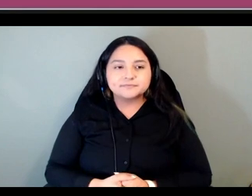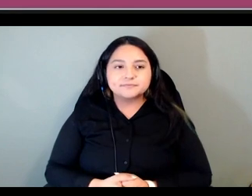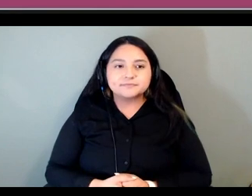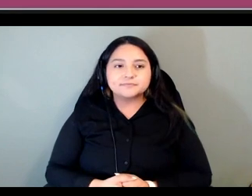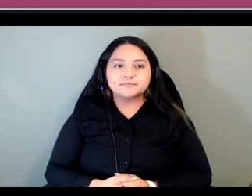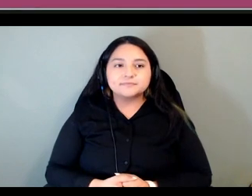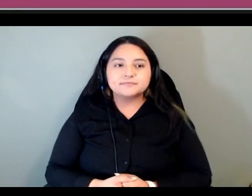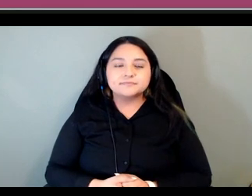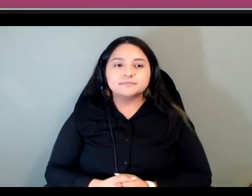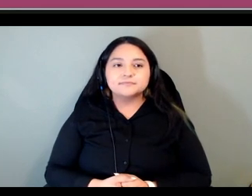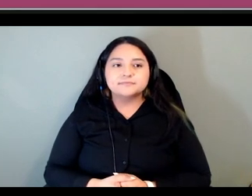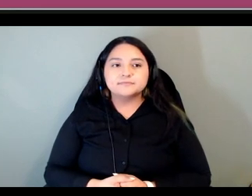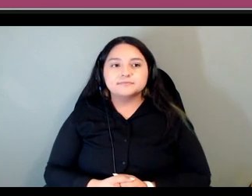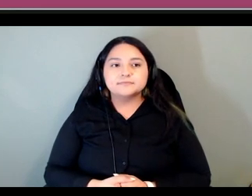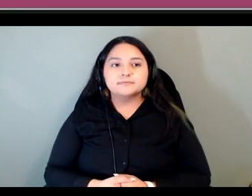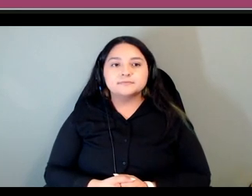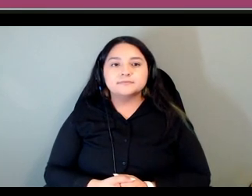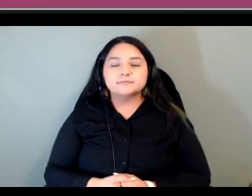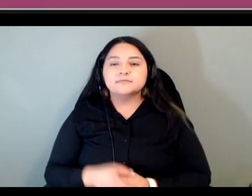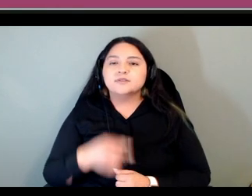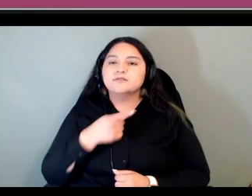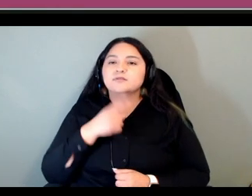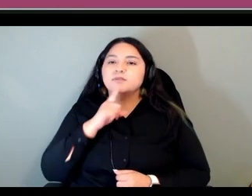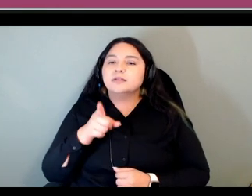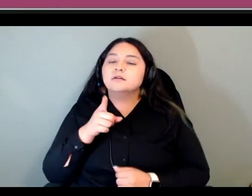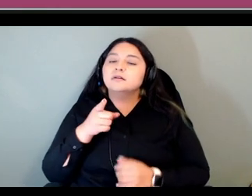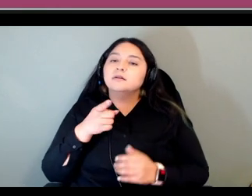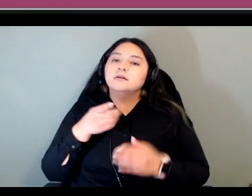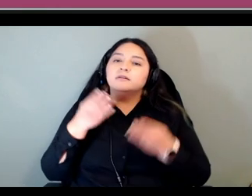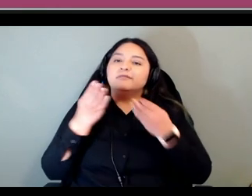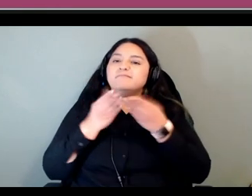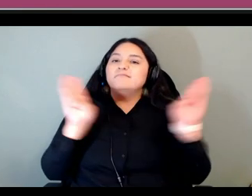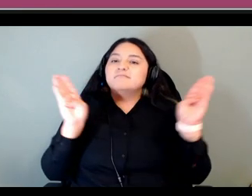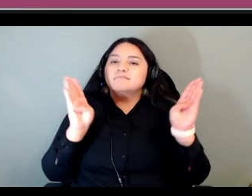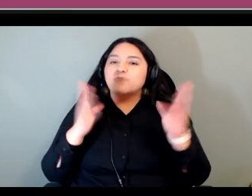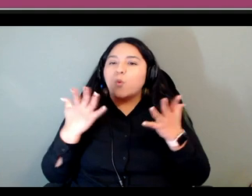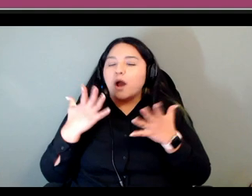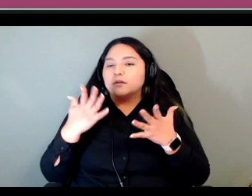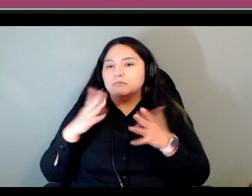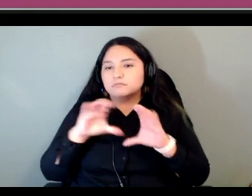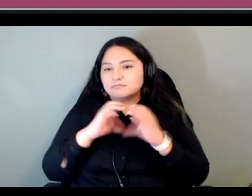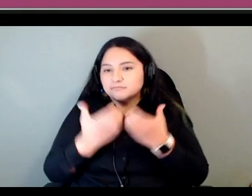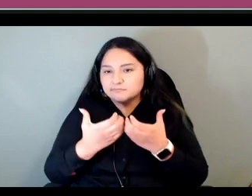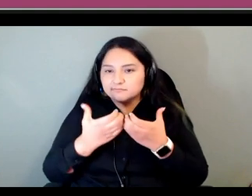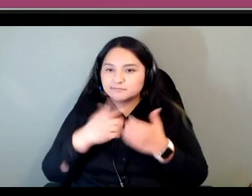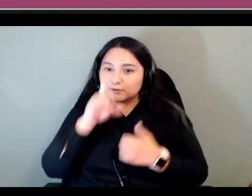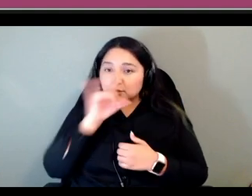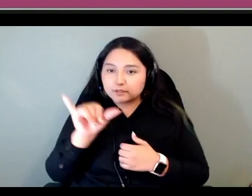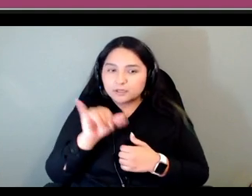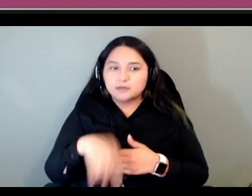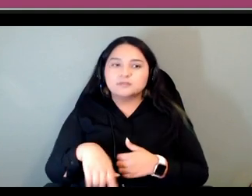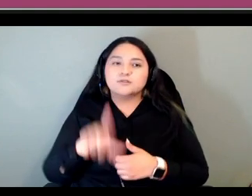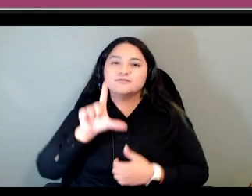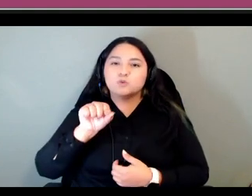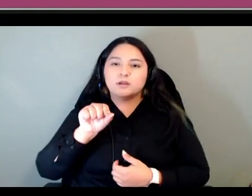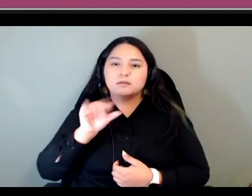so here is just an overview of the content i had 20 units each with one to eight lessons